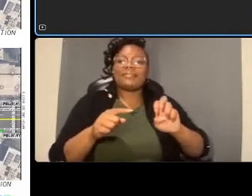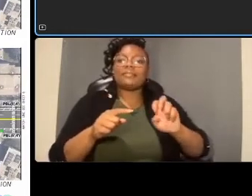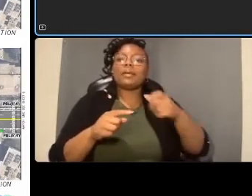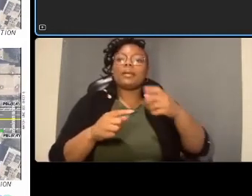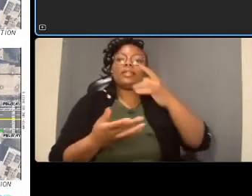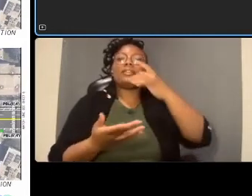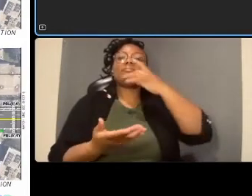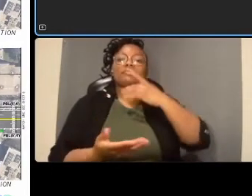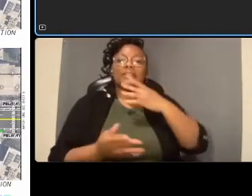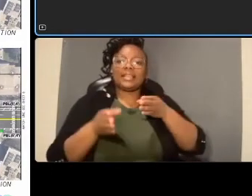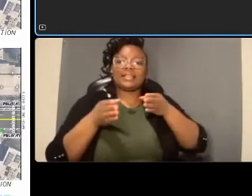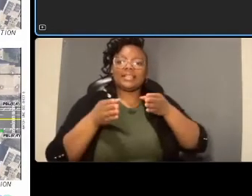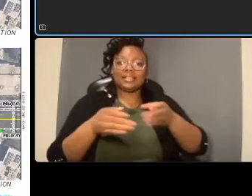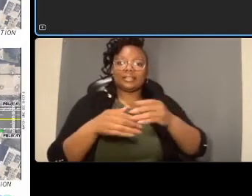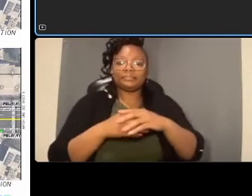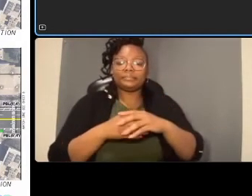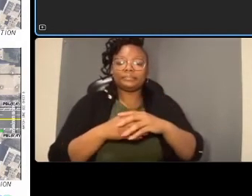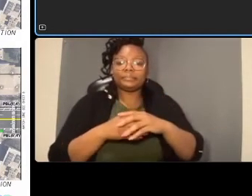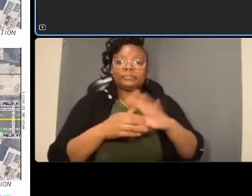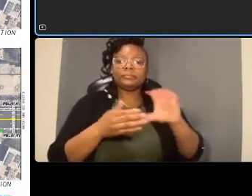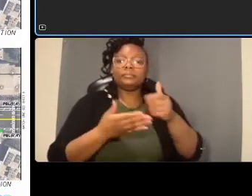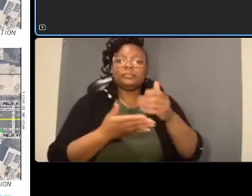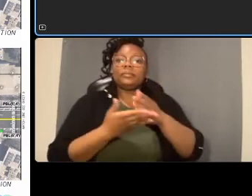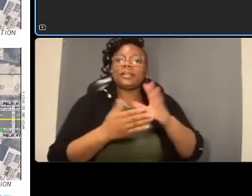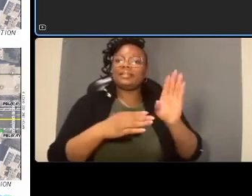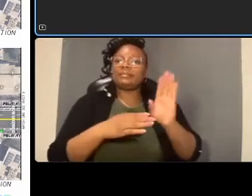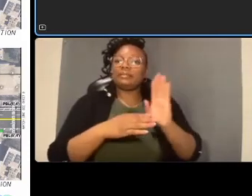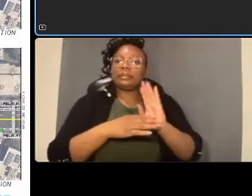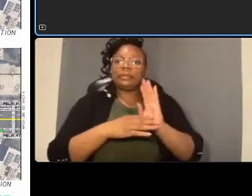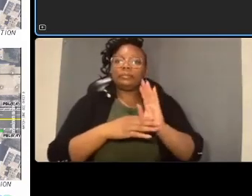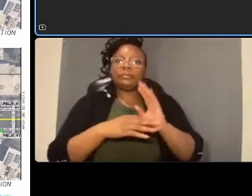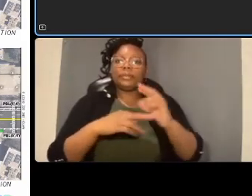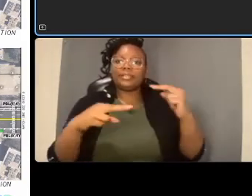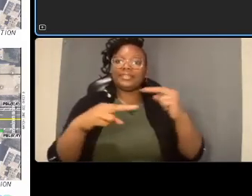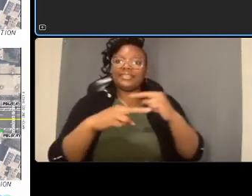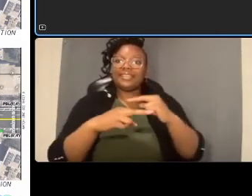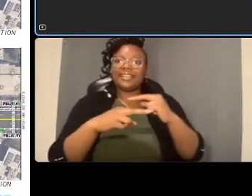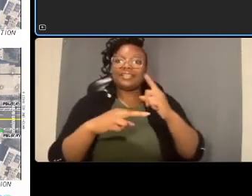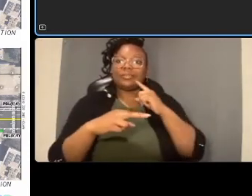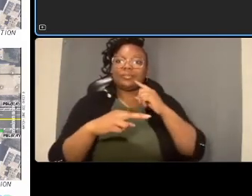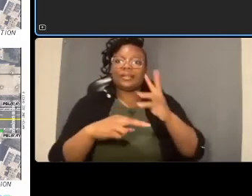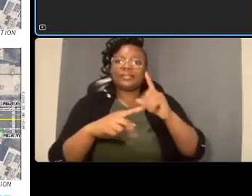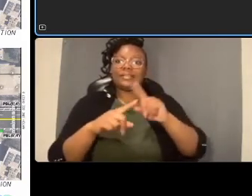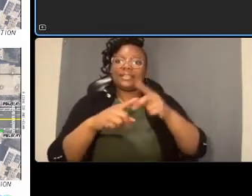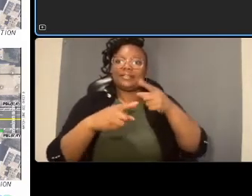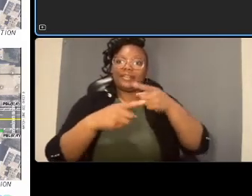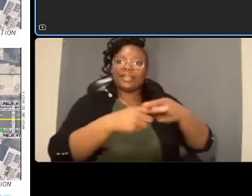corridor we have six intersections and sixteen hundred feet um as in hesitant street is the